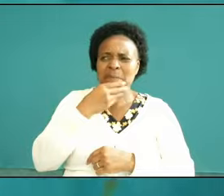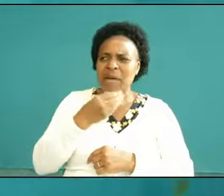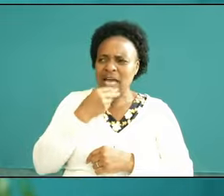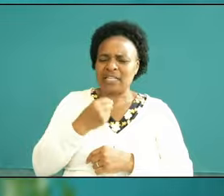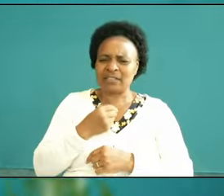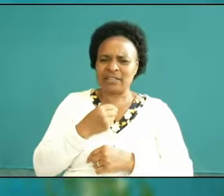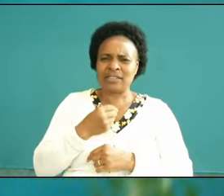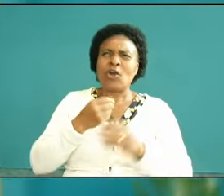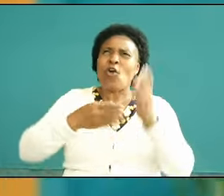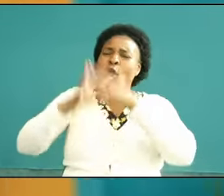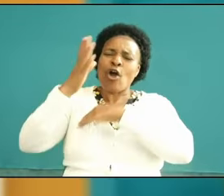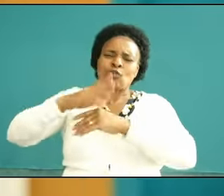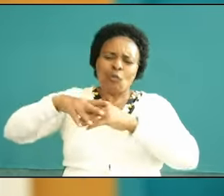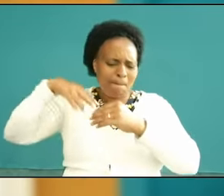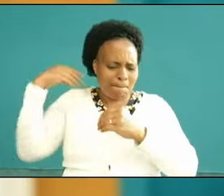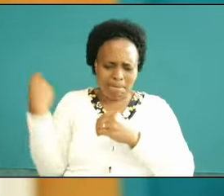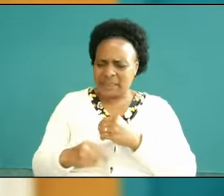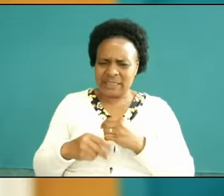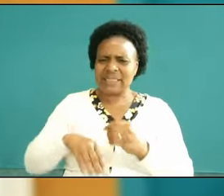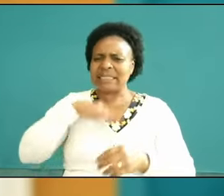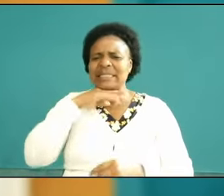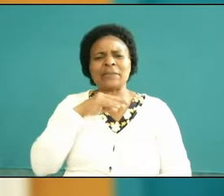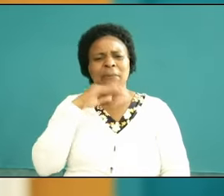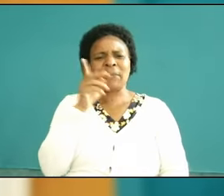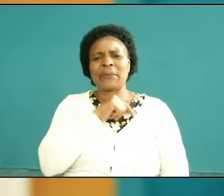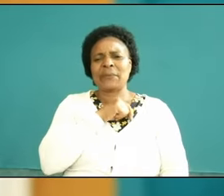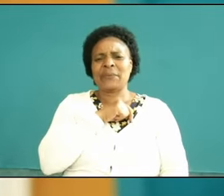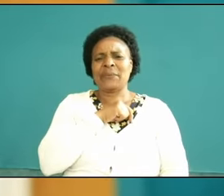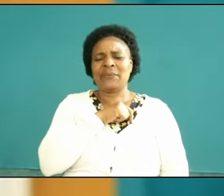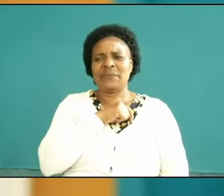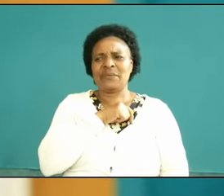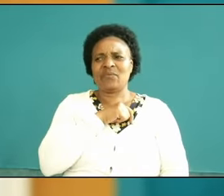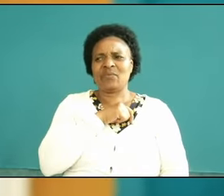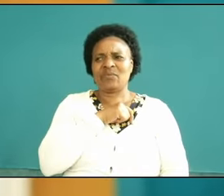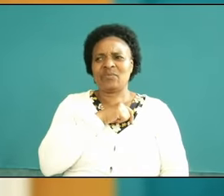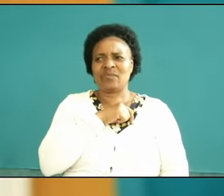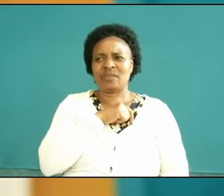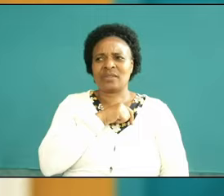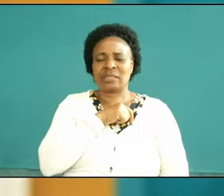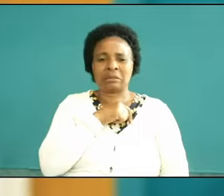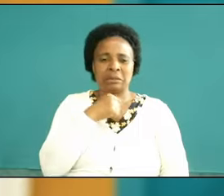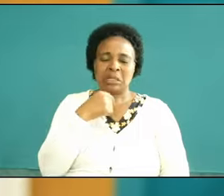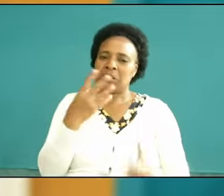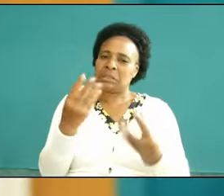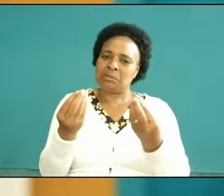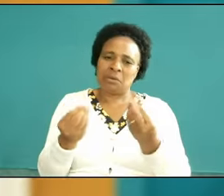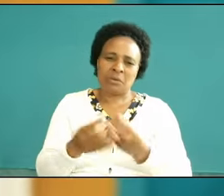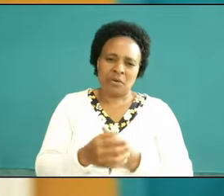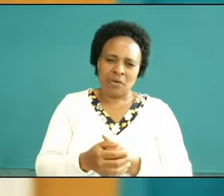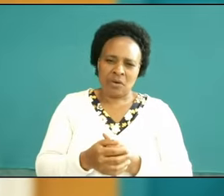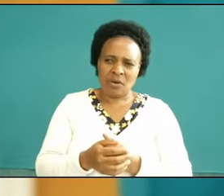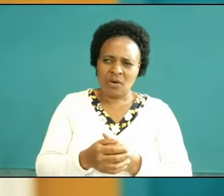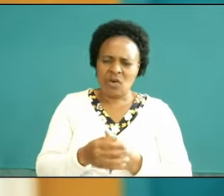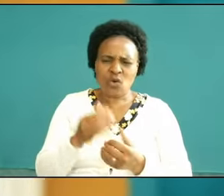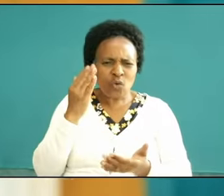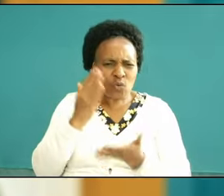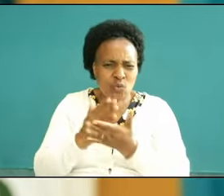dead and I listen to him I sympathized with him you honestly go KNE down before the Lord and say